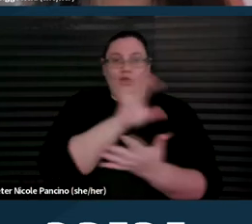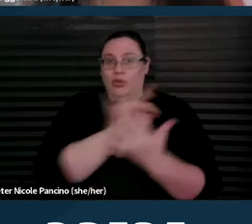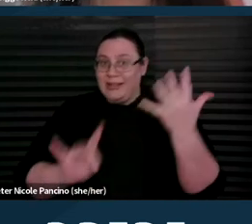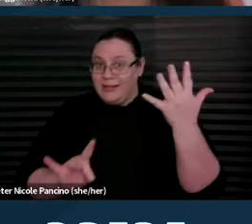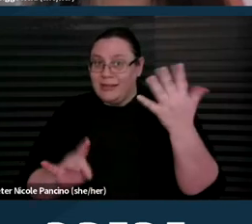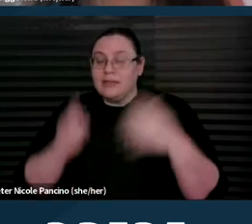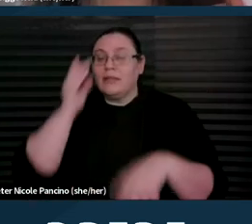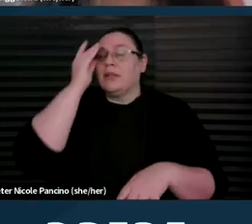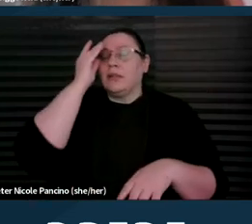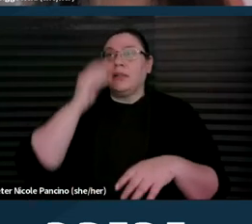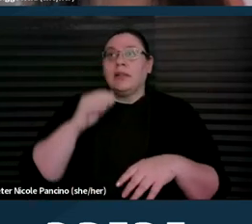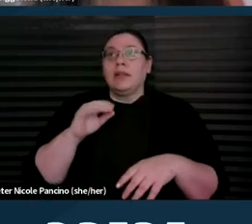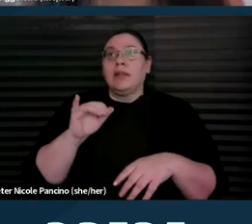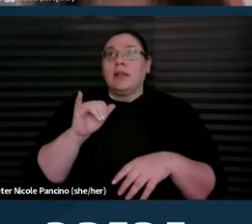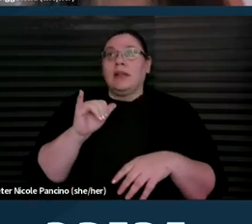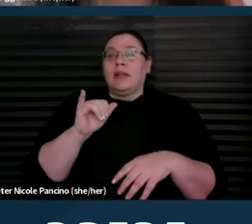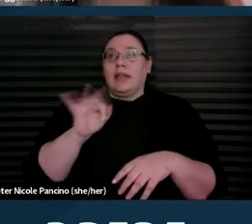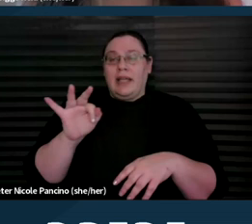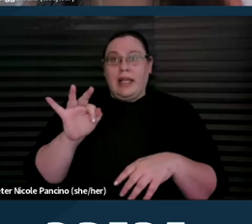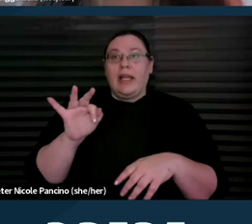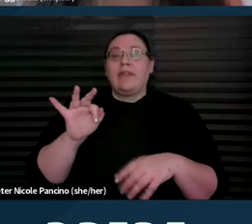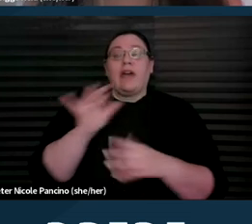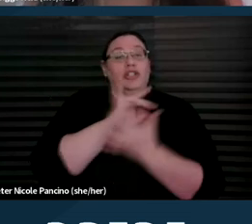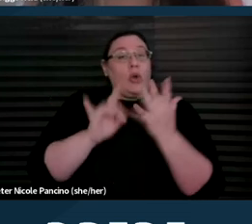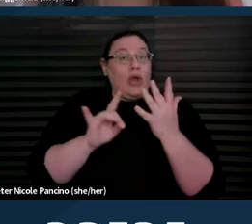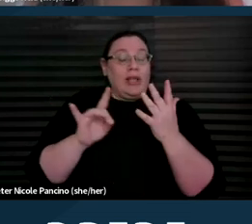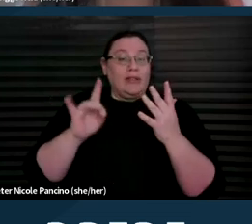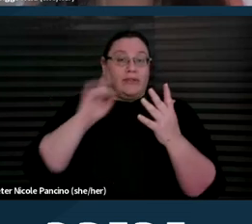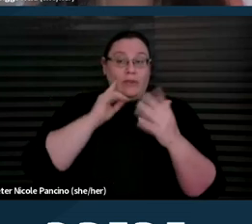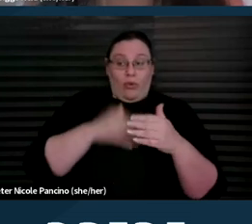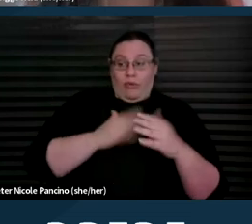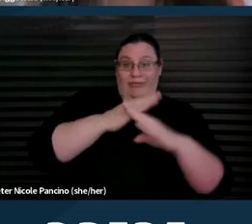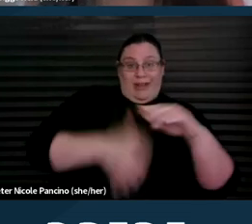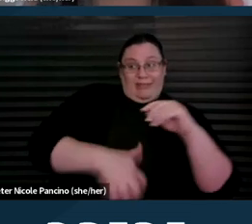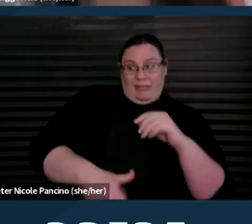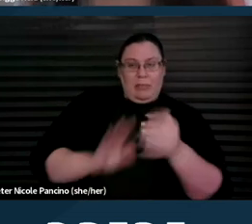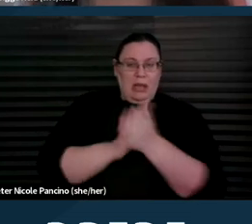If a contraception choice is stigmatized, it makes it more difficult to access it.